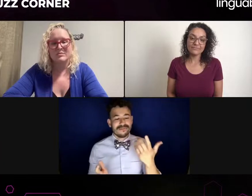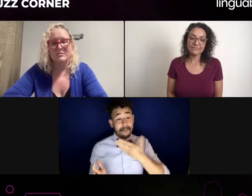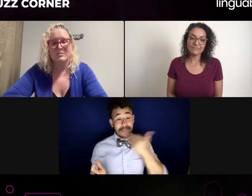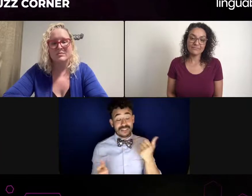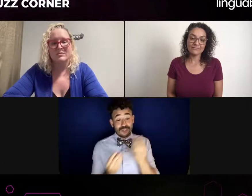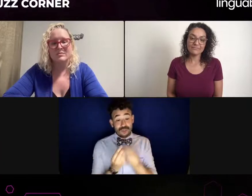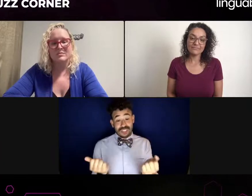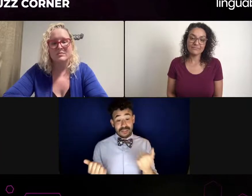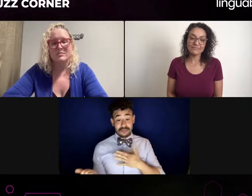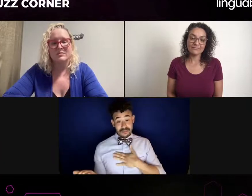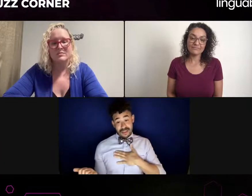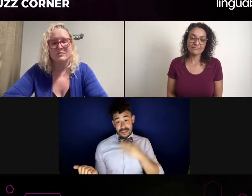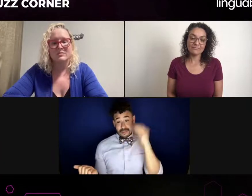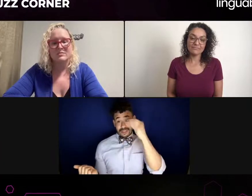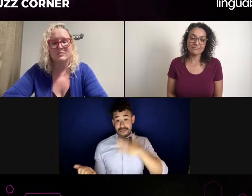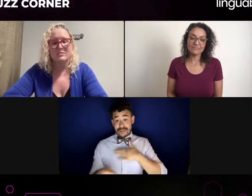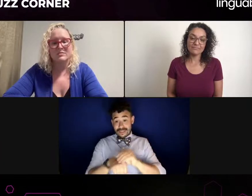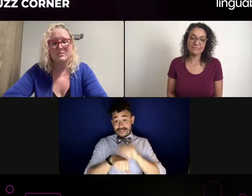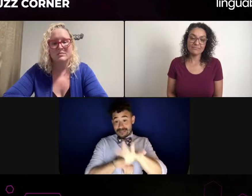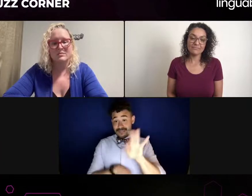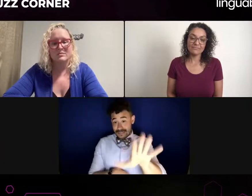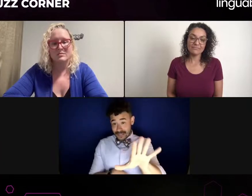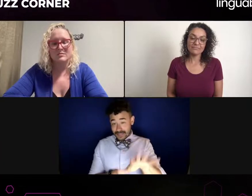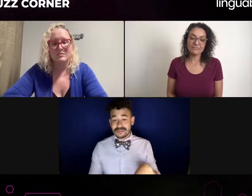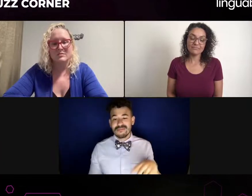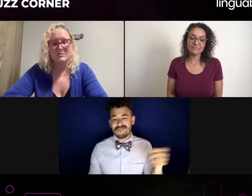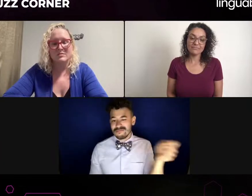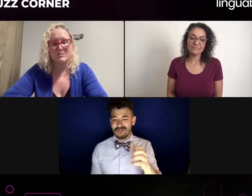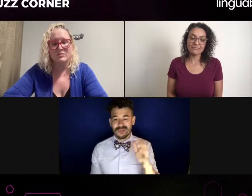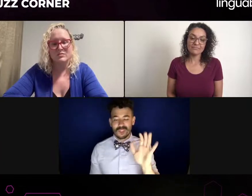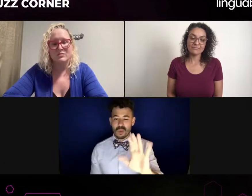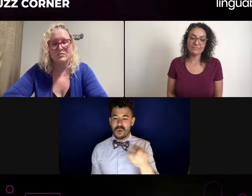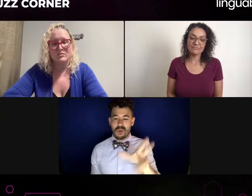If anyone else wants to ask, feel free to raise your virtual hand.